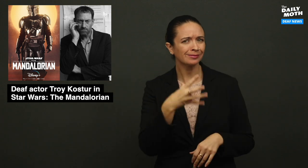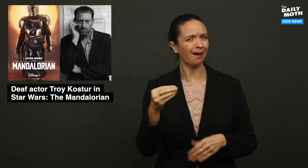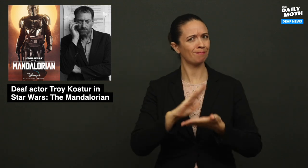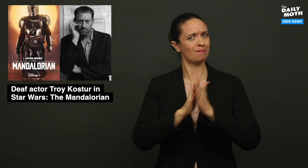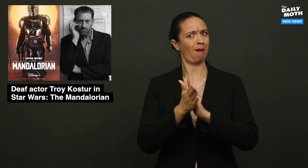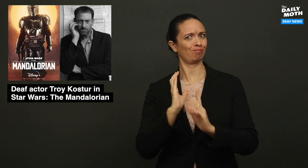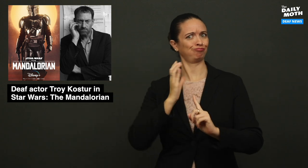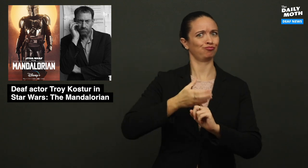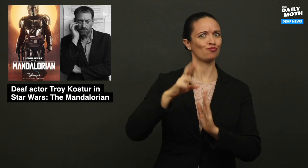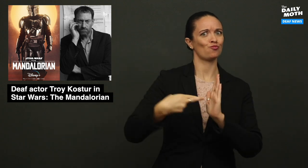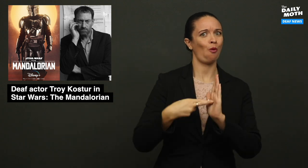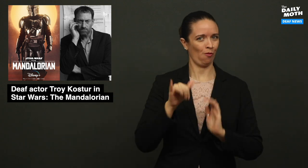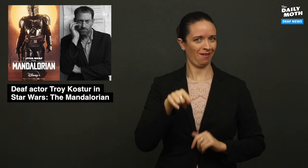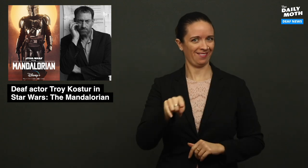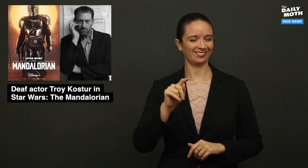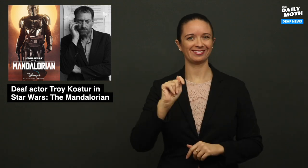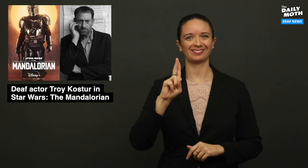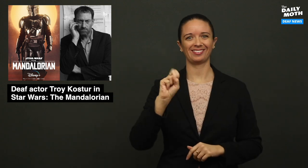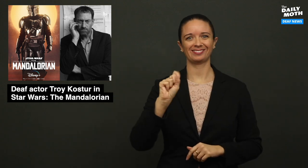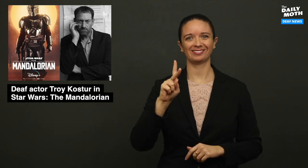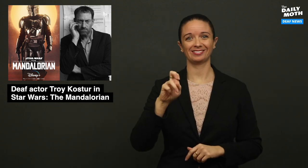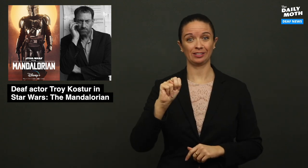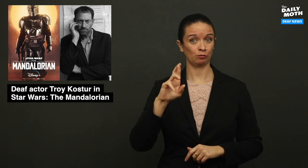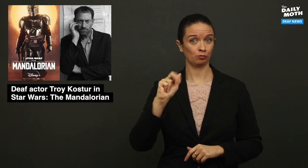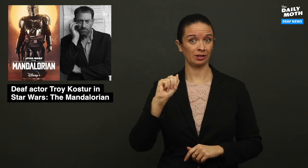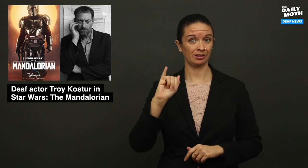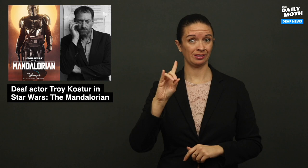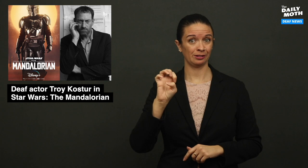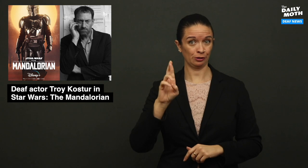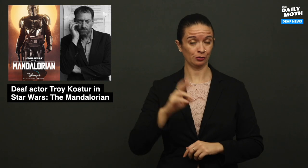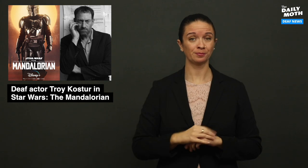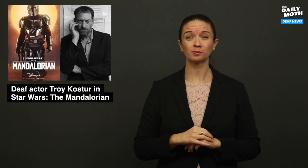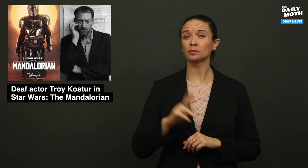language and become the role of being a Tusken Raider.